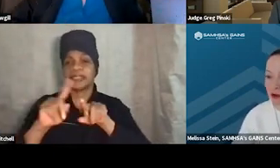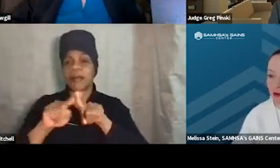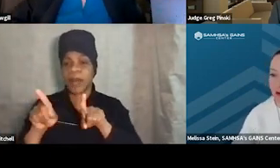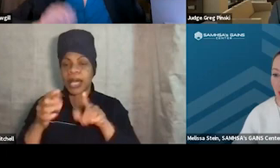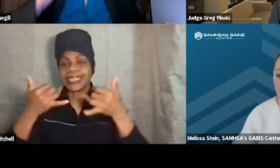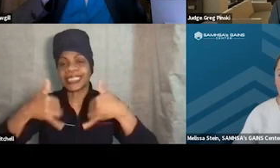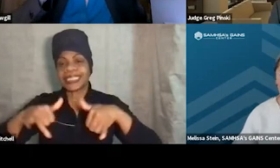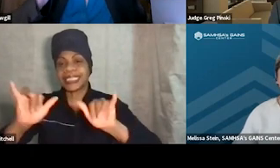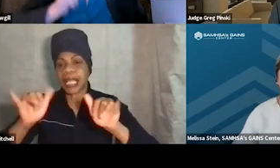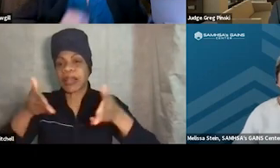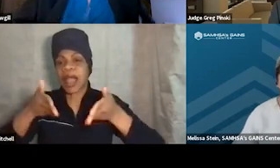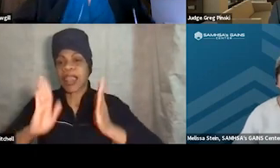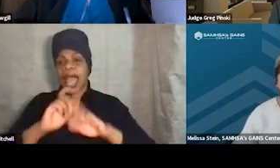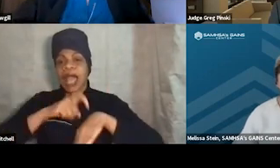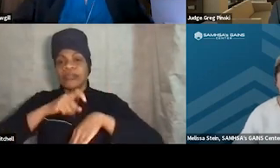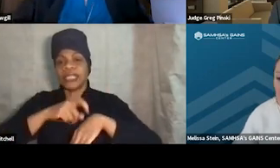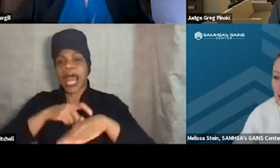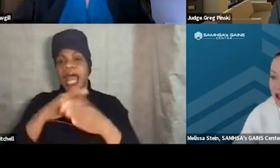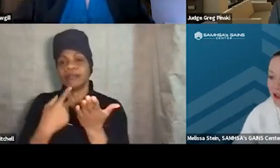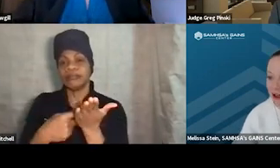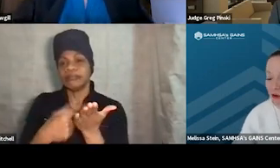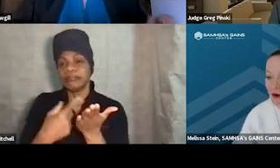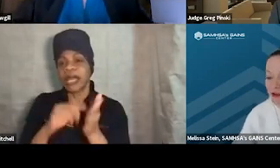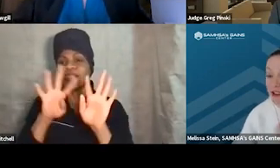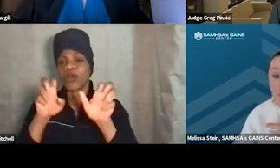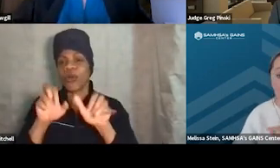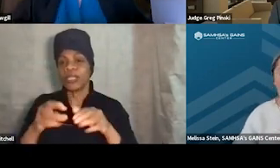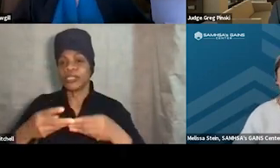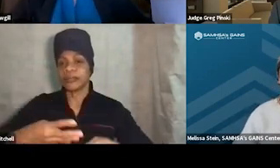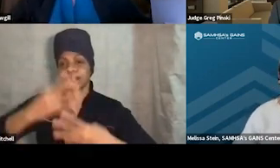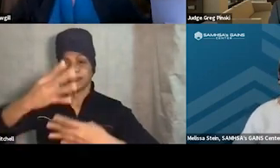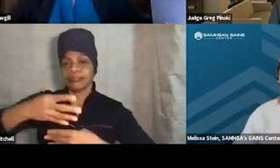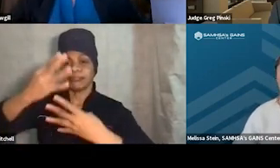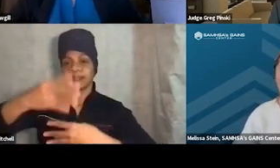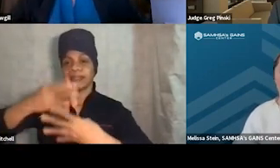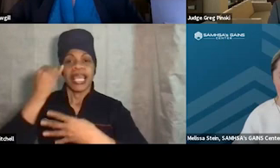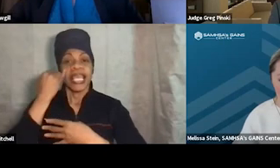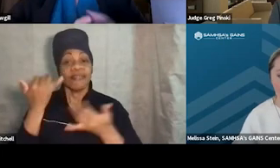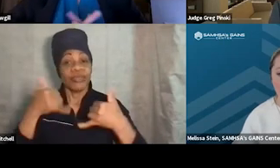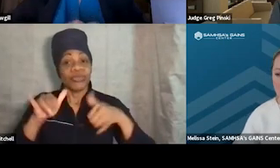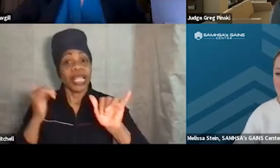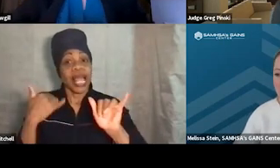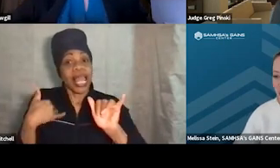to address questions that have come in. And if you still have some burning questions after the presentation,